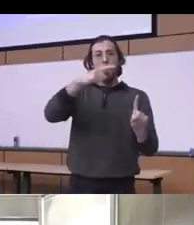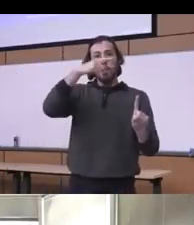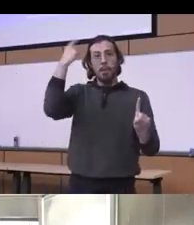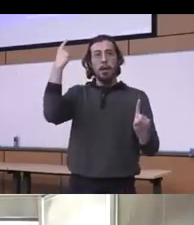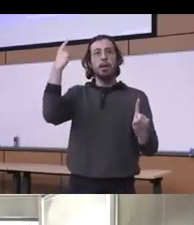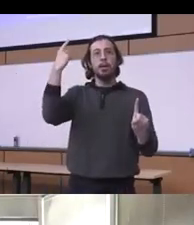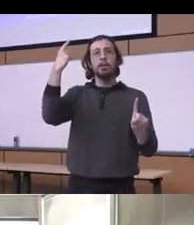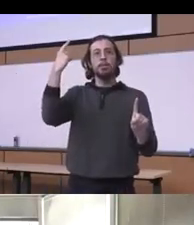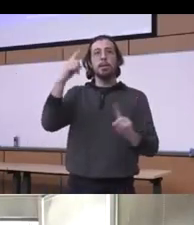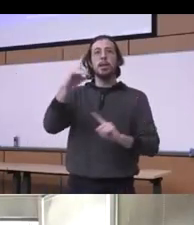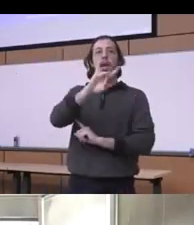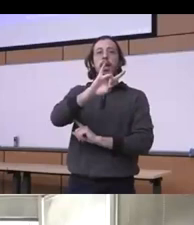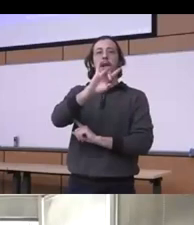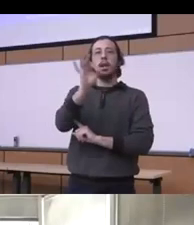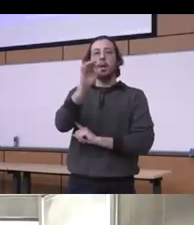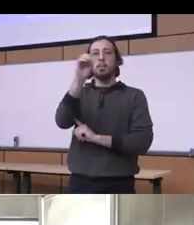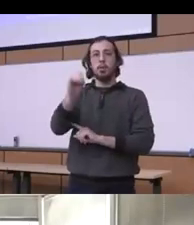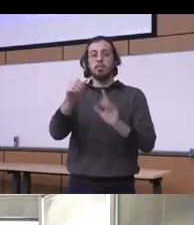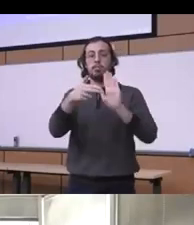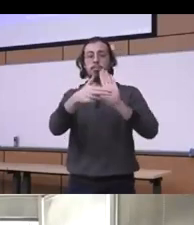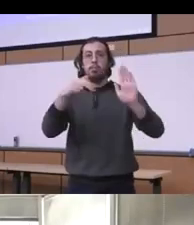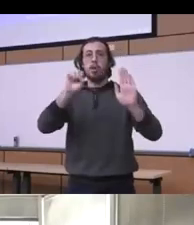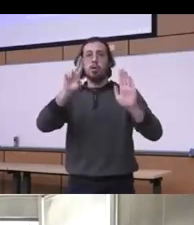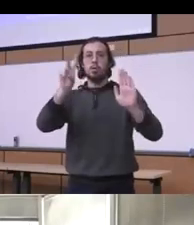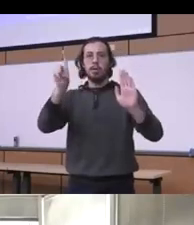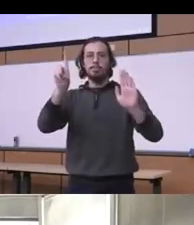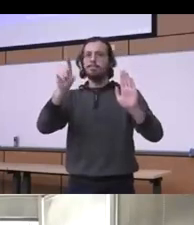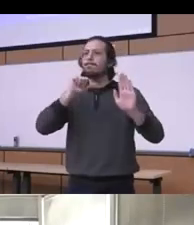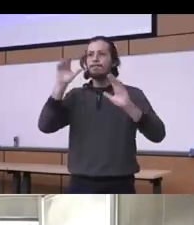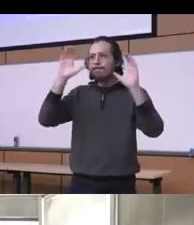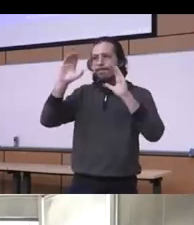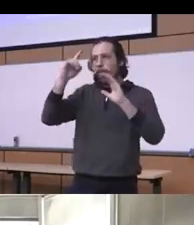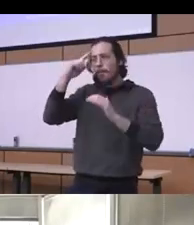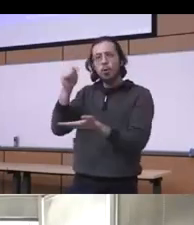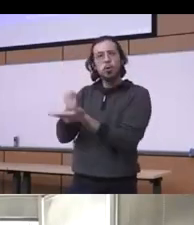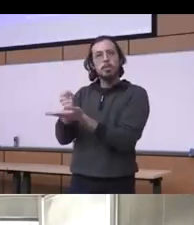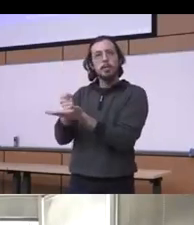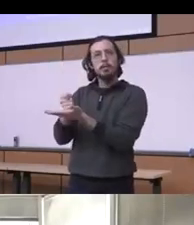an SGD did not seek out or even receive addiction treatment I mean this is really kind of in a way